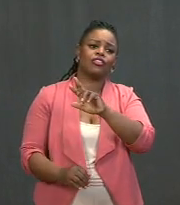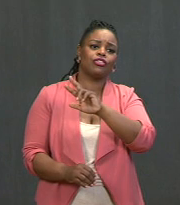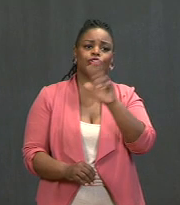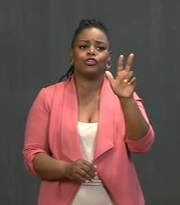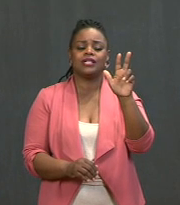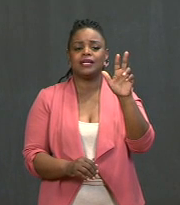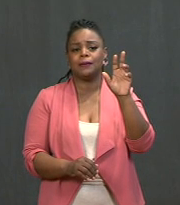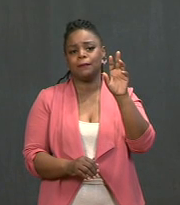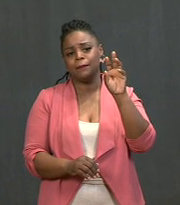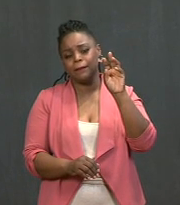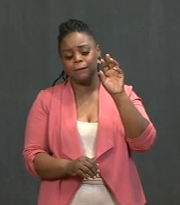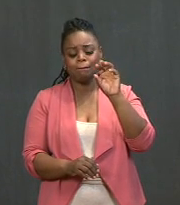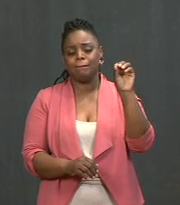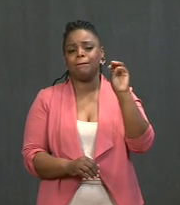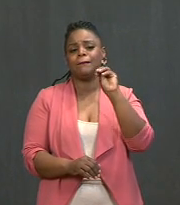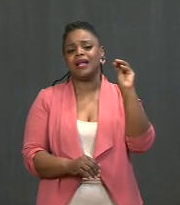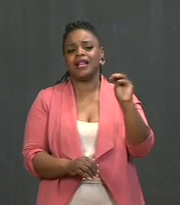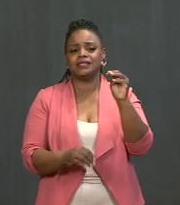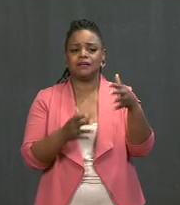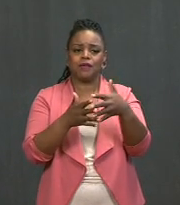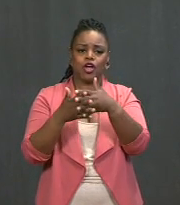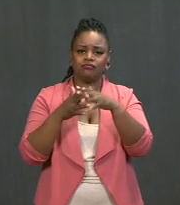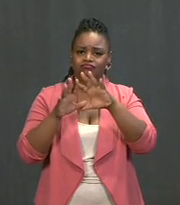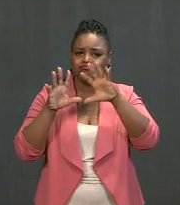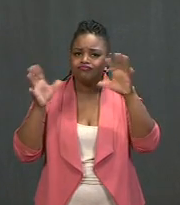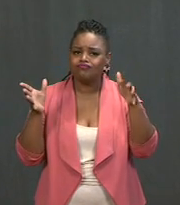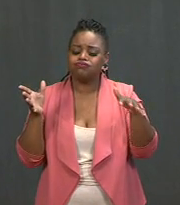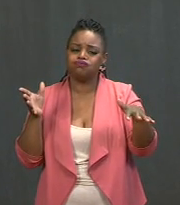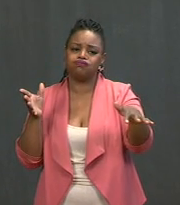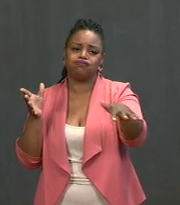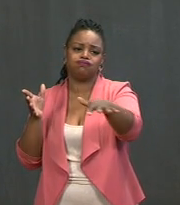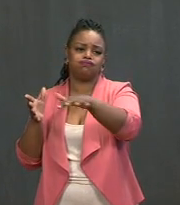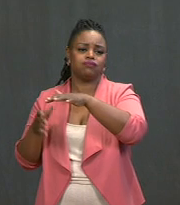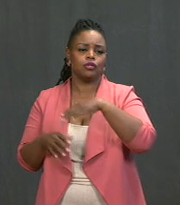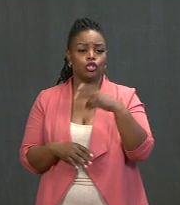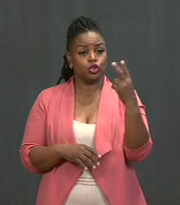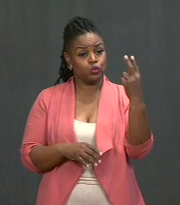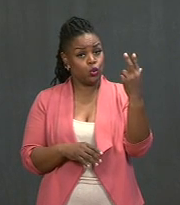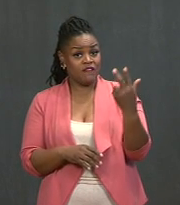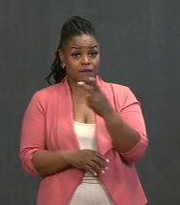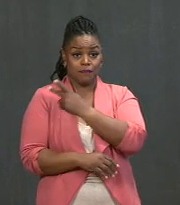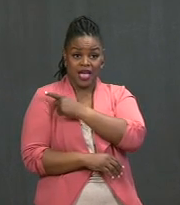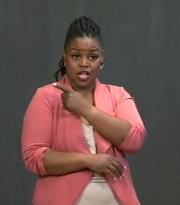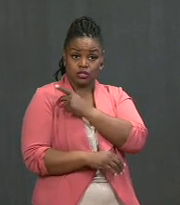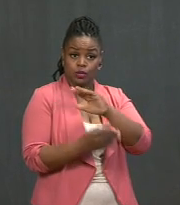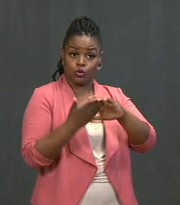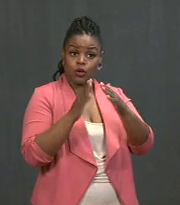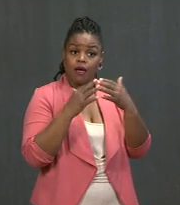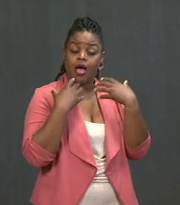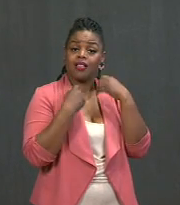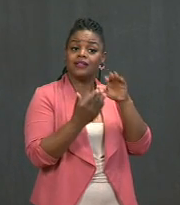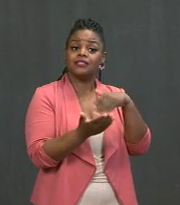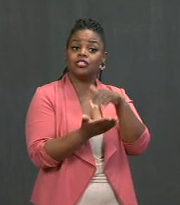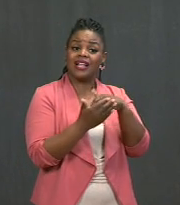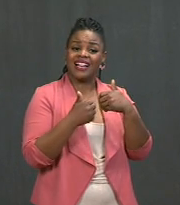like the ones I visited today. Two thirds of the patients at community health centers live at or below the poverty level.